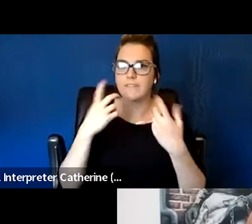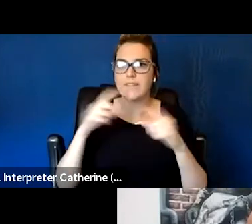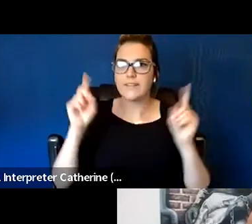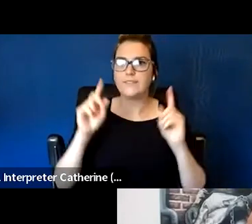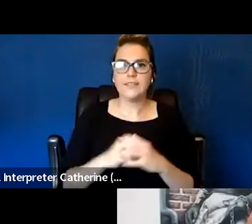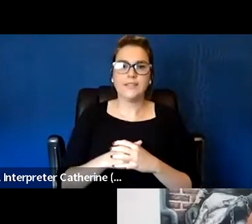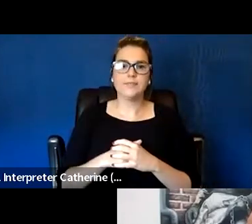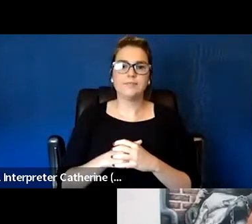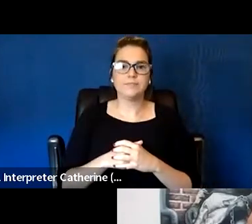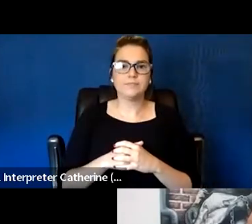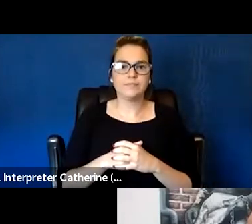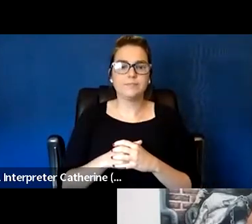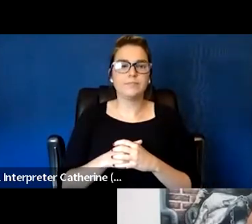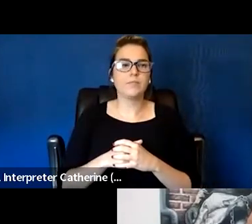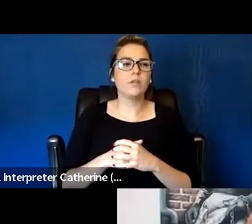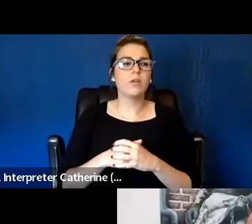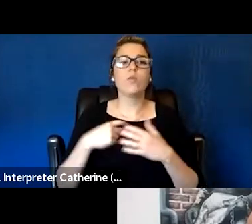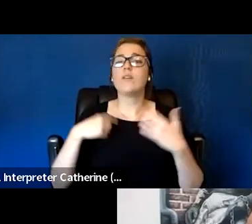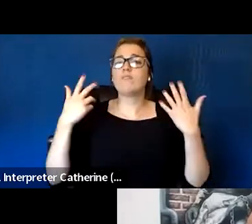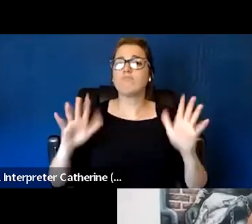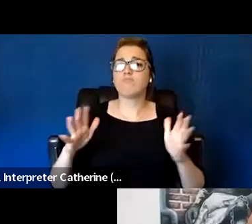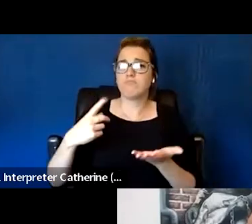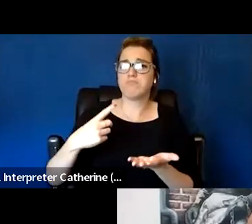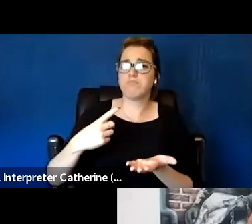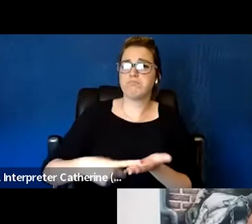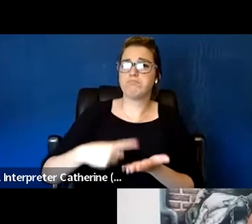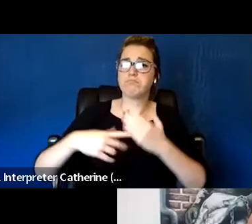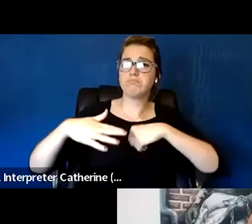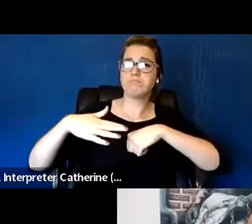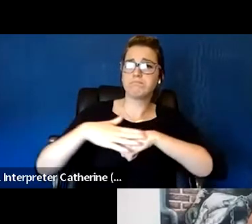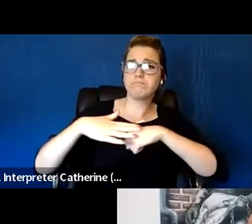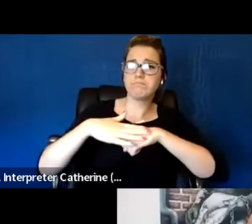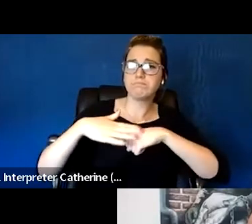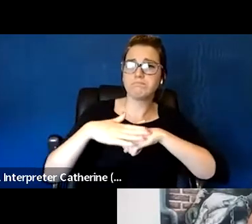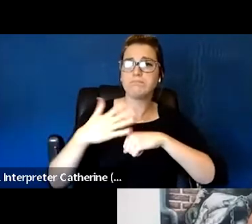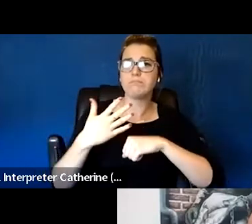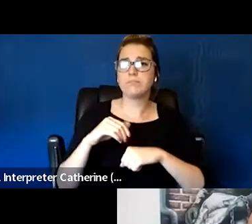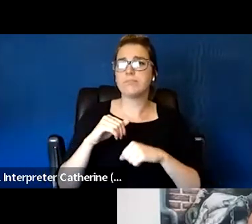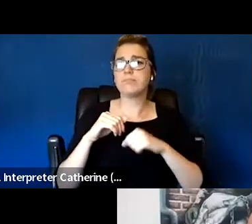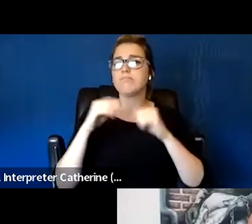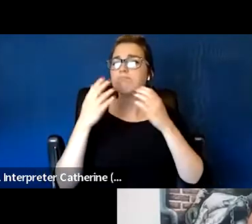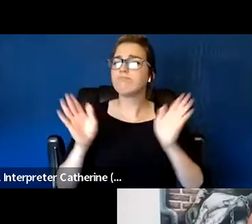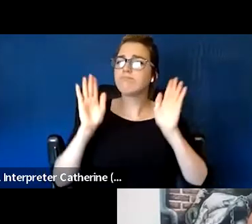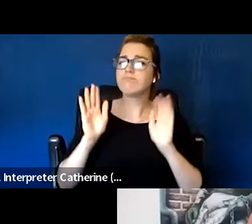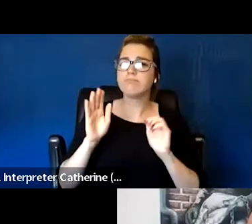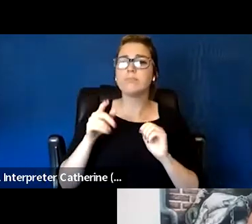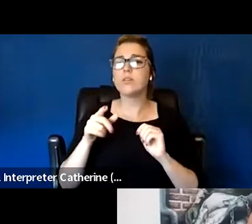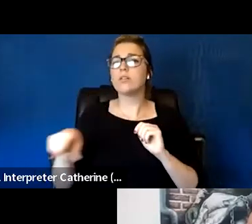So we've given you an overview of what my panelists think are the innovative practice models.